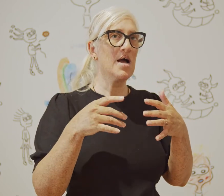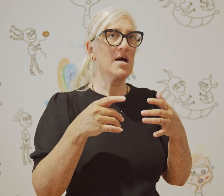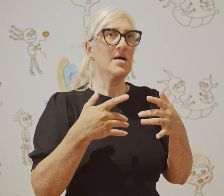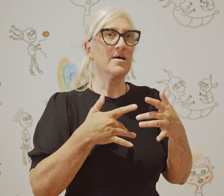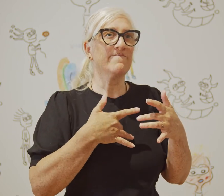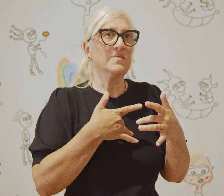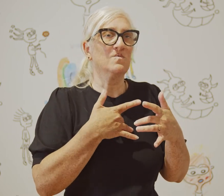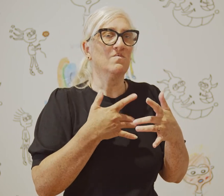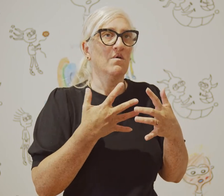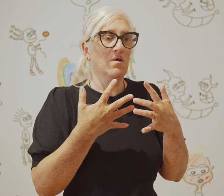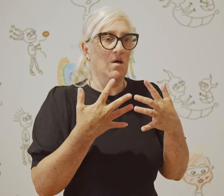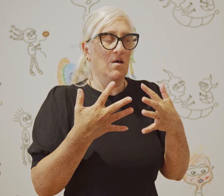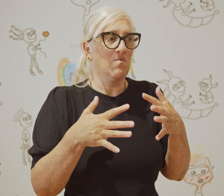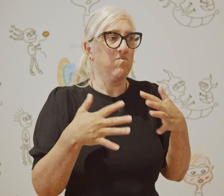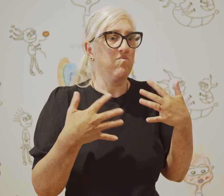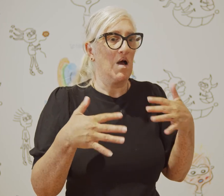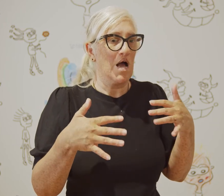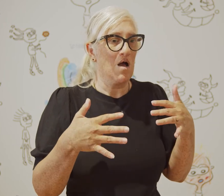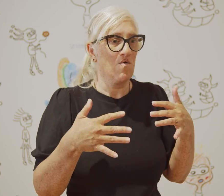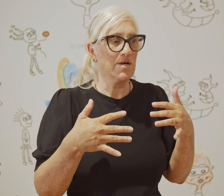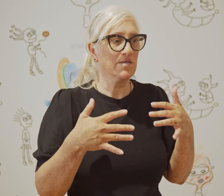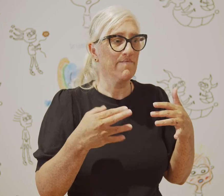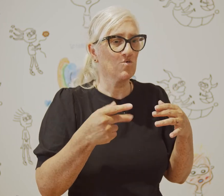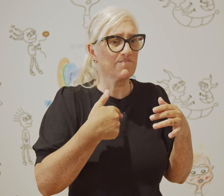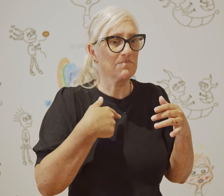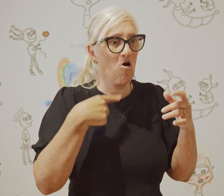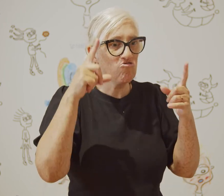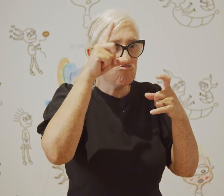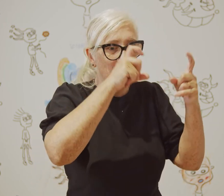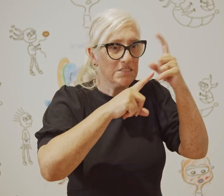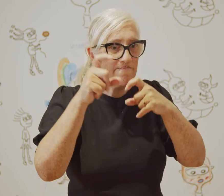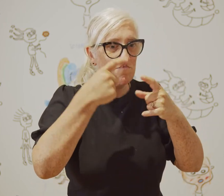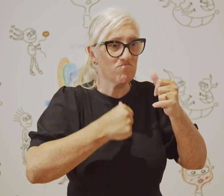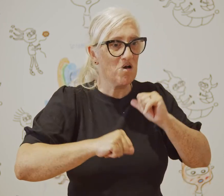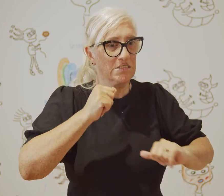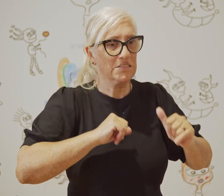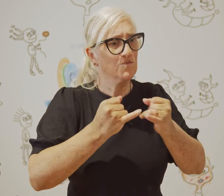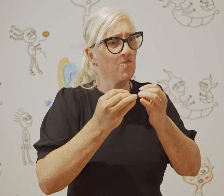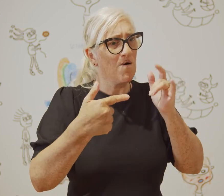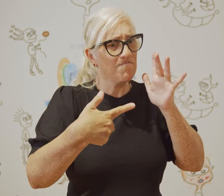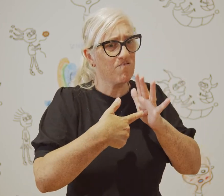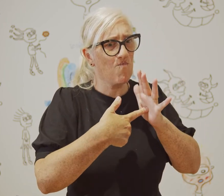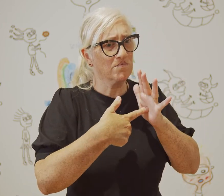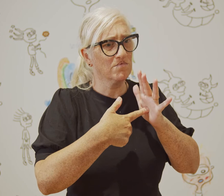and that's quite a lot to take on. My creative practice is very important to me.